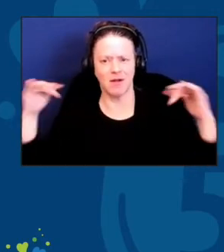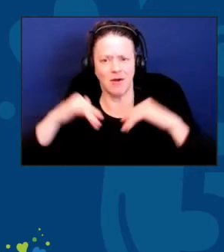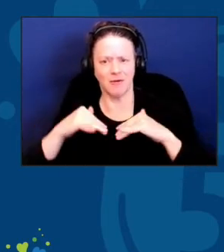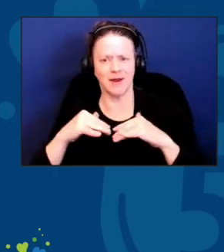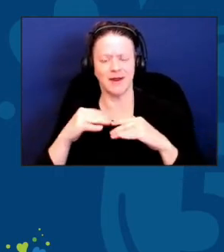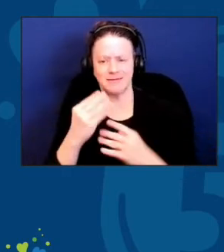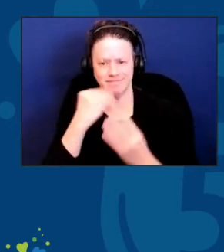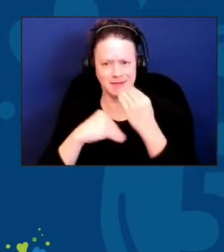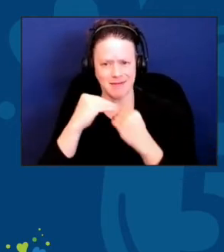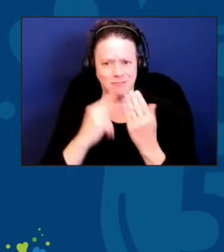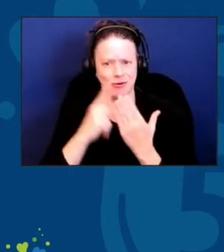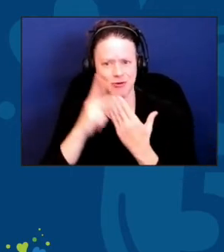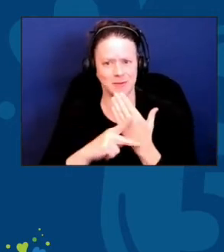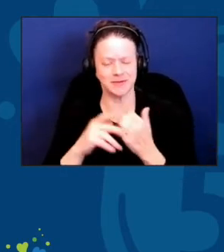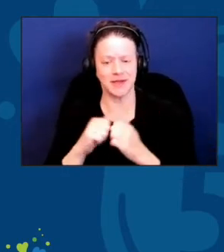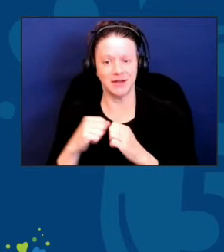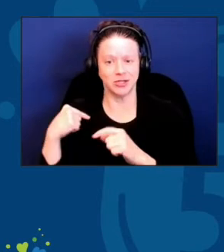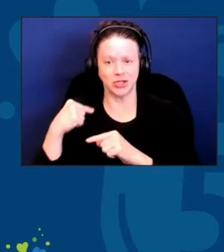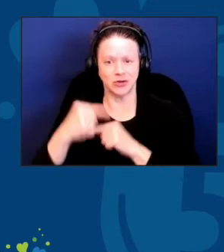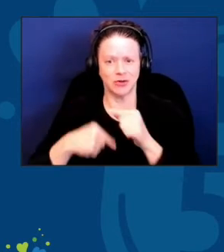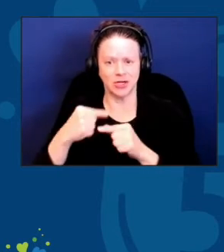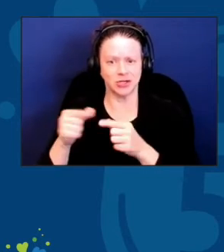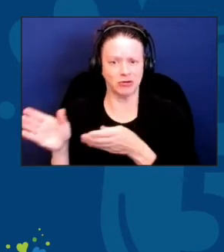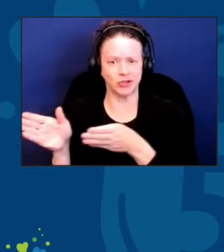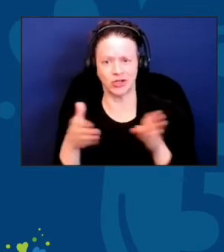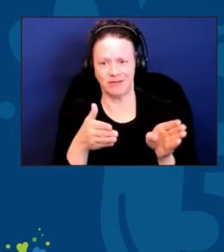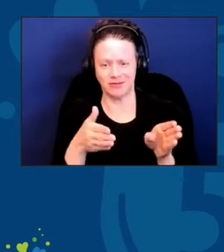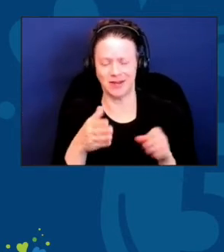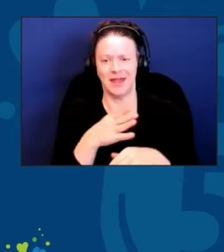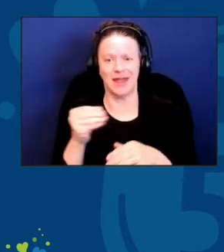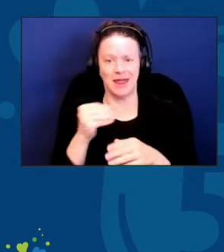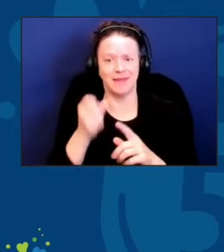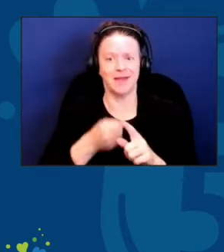of generational shift, of the impact of the Baby Boomers.